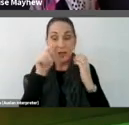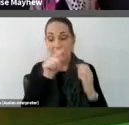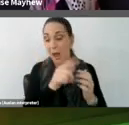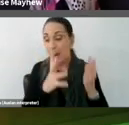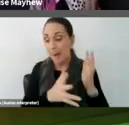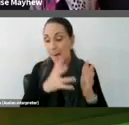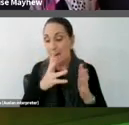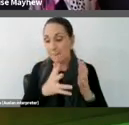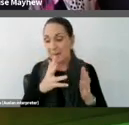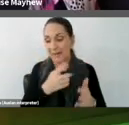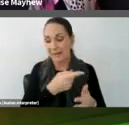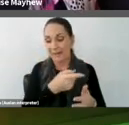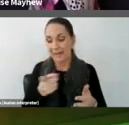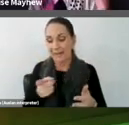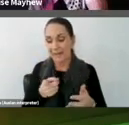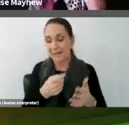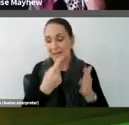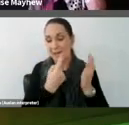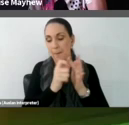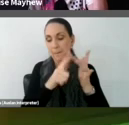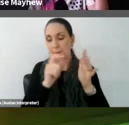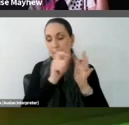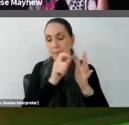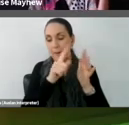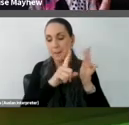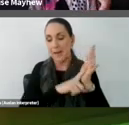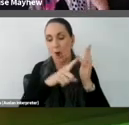Rist, a contemporary artist from Switzerland, whose